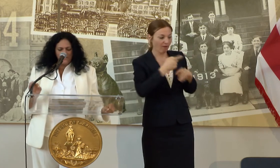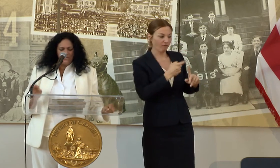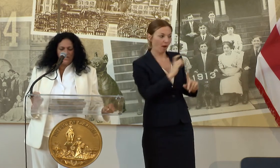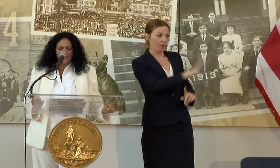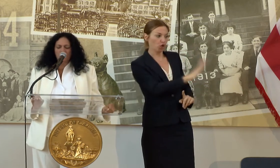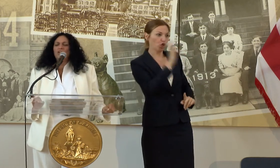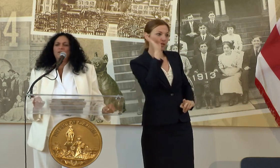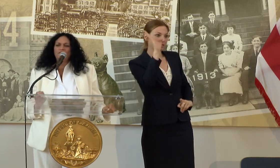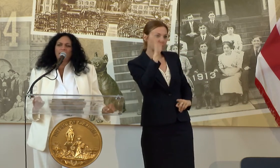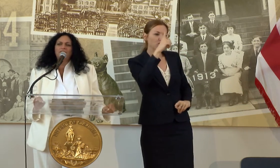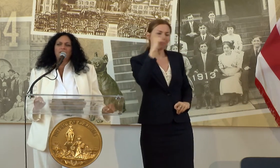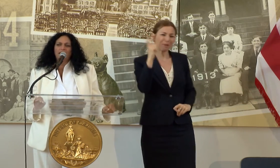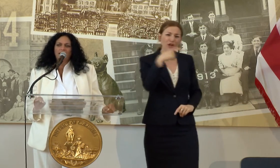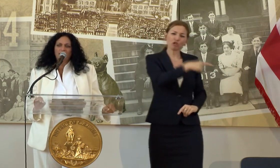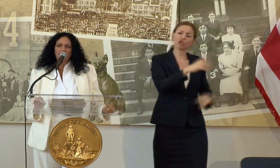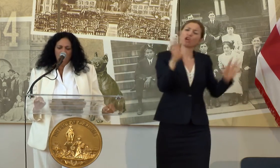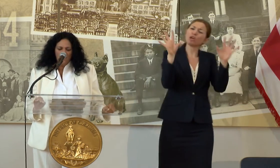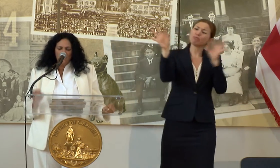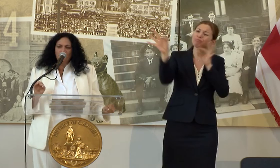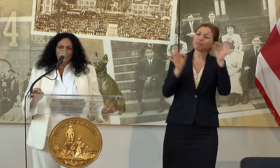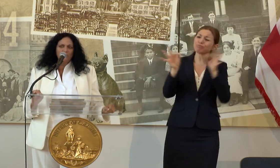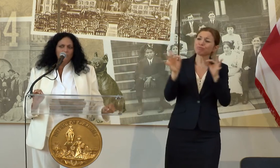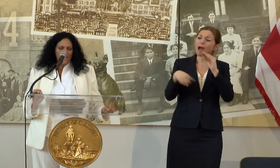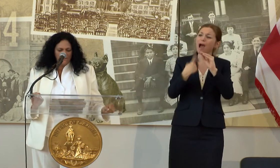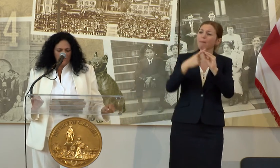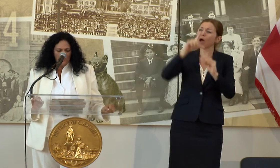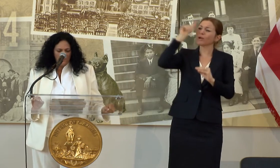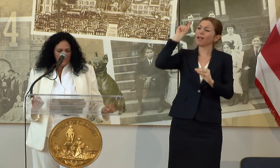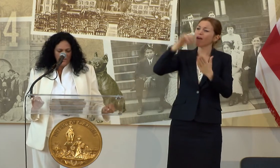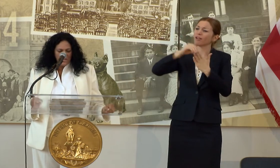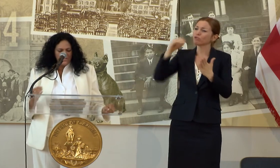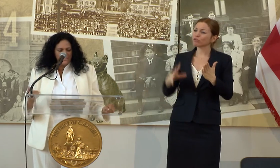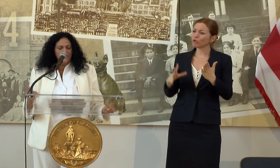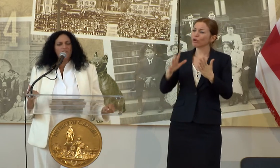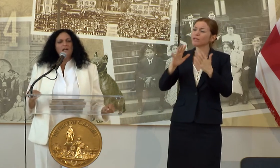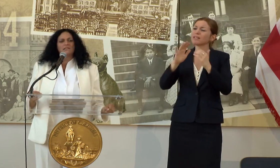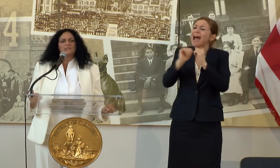COMMUNICATE SO EFFECTIVELY ON A VISUAL PLATFORM COULD TEACH US